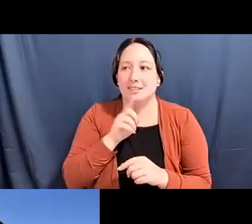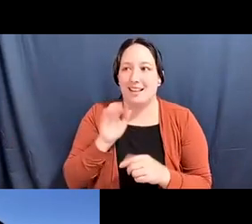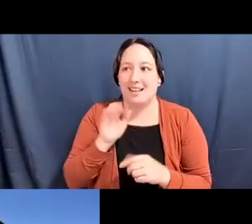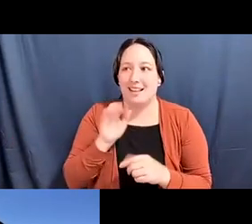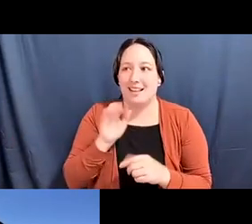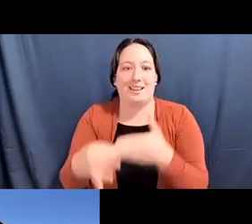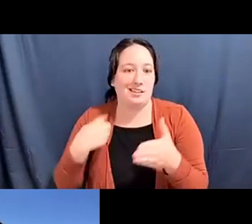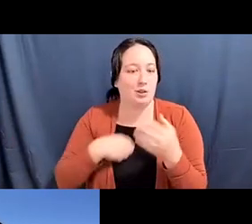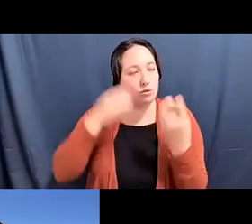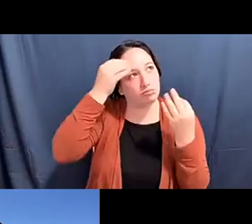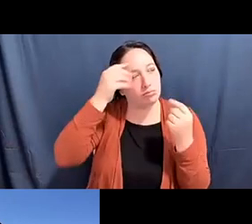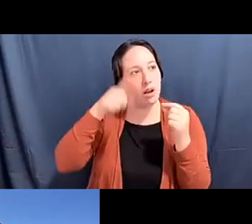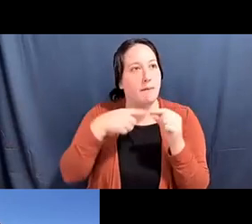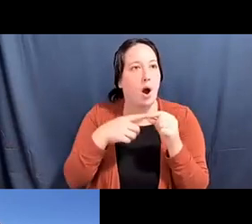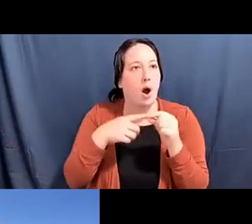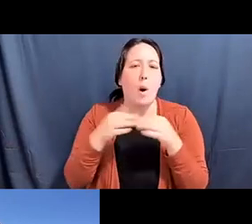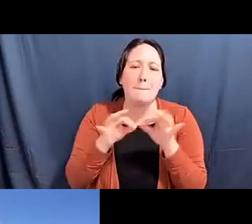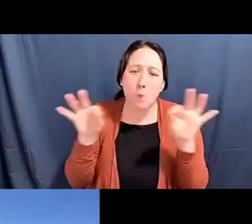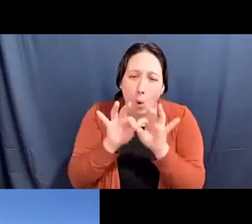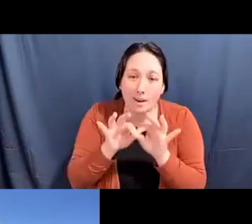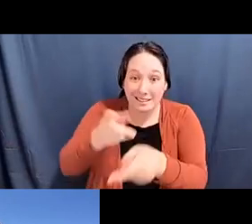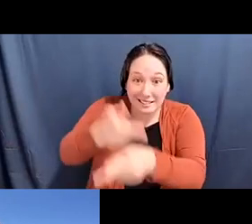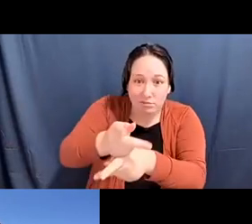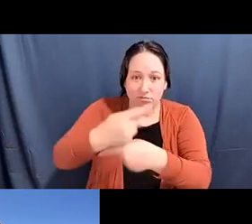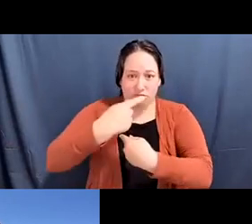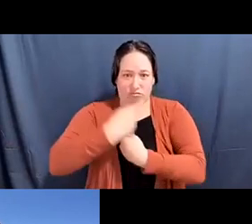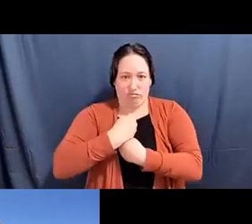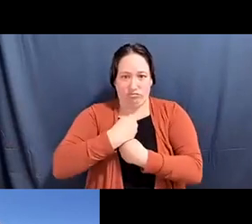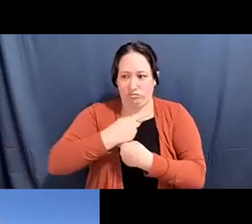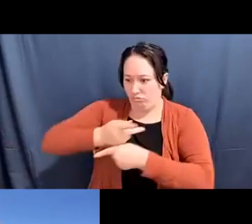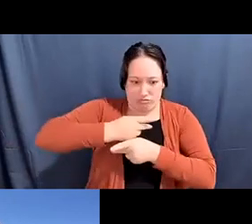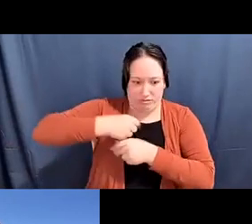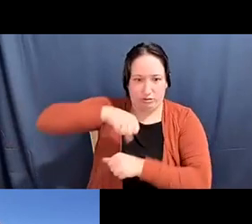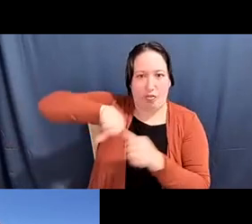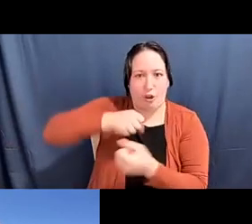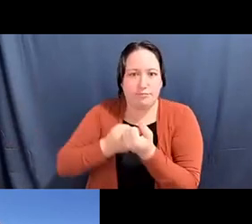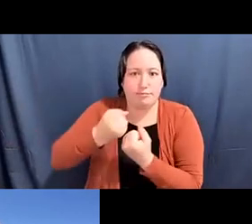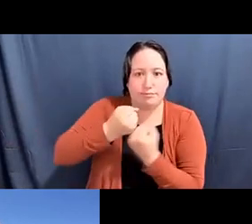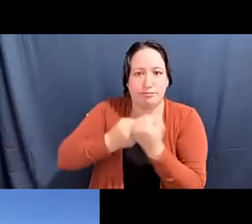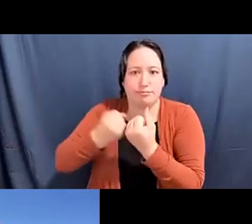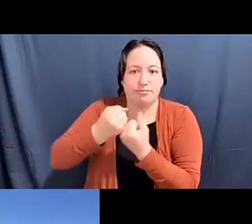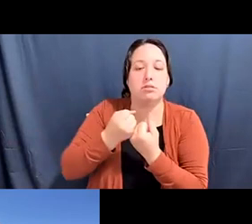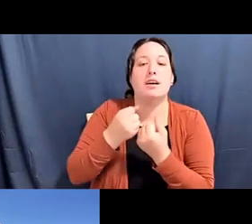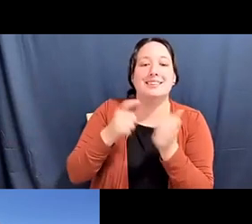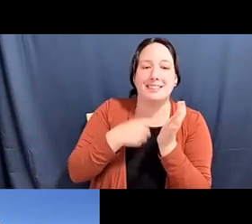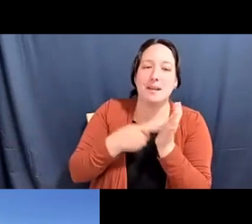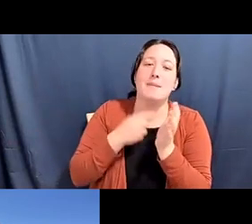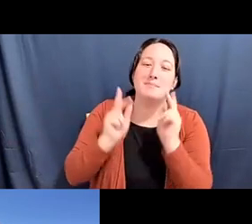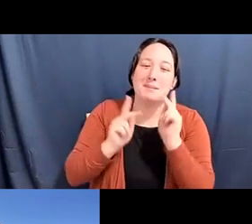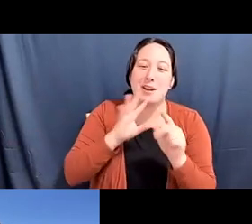Diane Fujino: importance of care and self care, right? And you talk about the ways that sometimes self care is seen as selfish care, but you think... see it very differently.